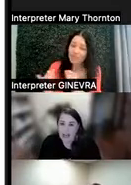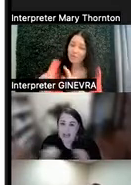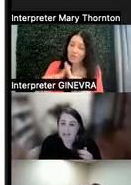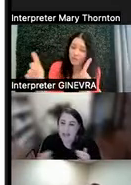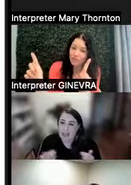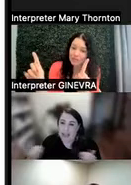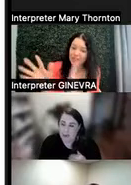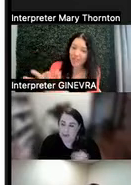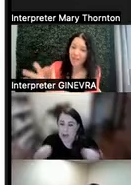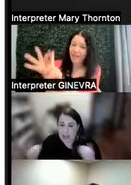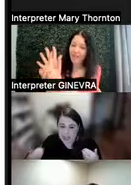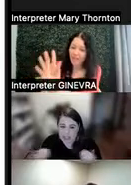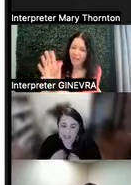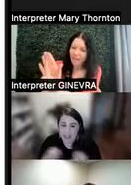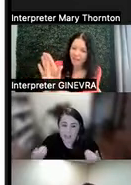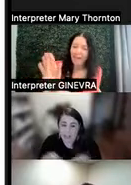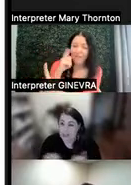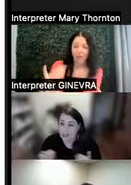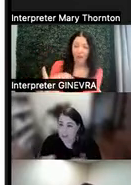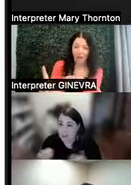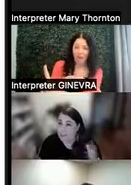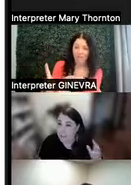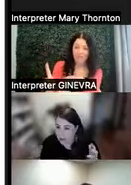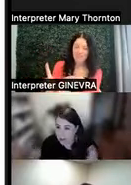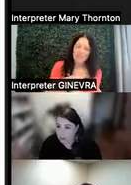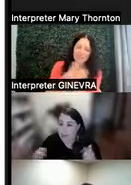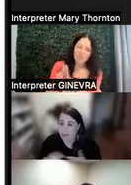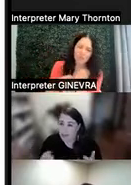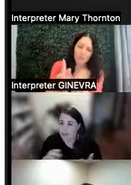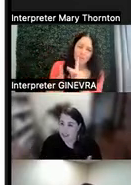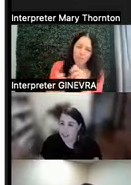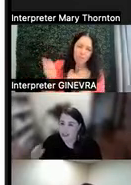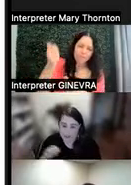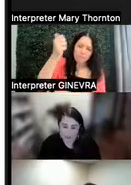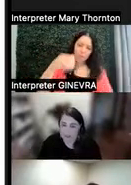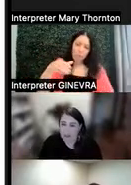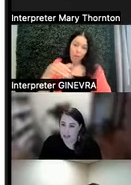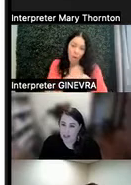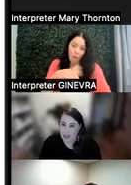And being able, for us, as typically the people in power. Right? The professor, the teacher, the providers,